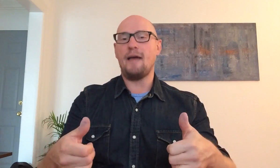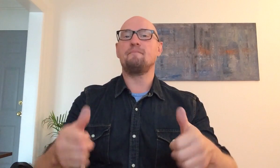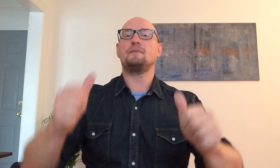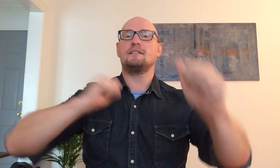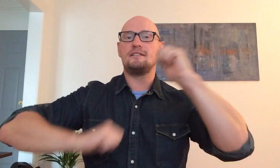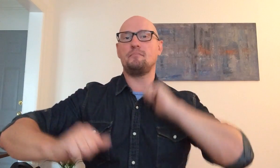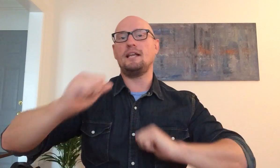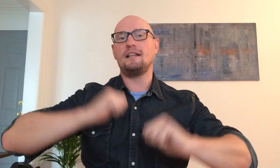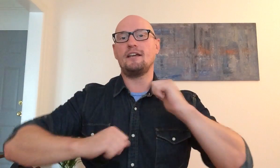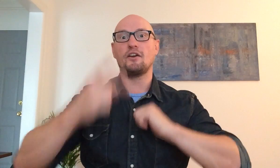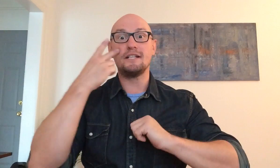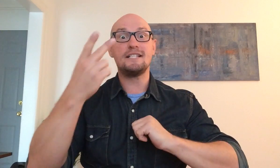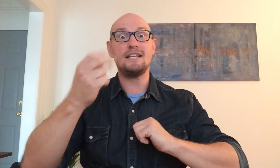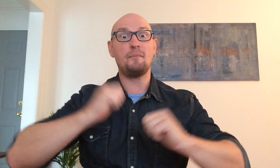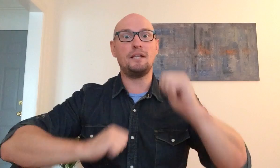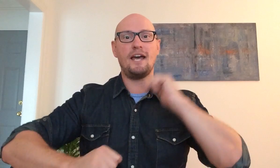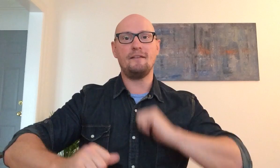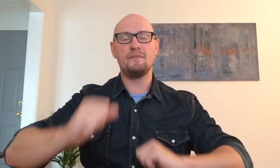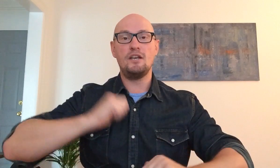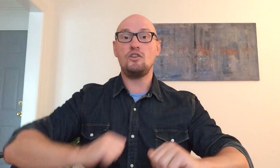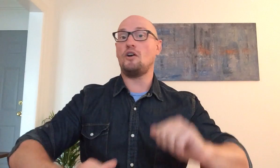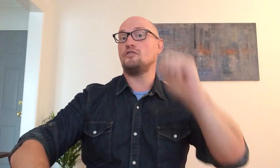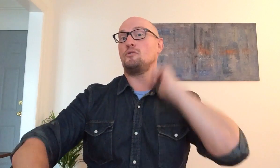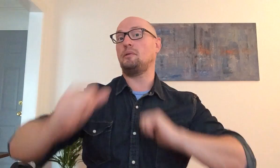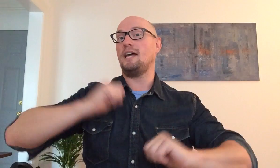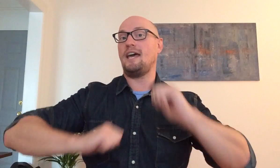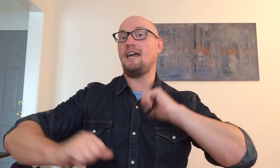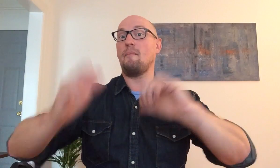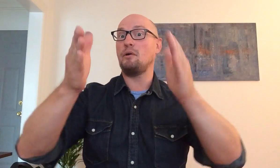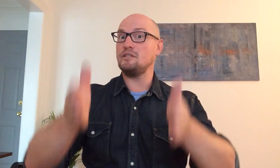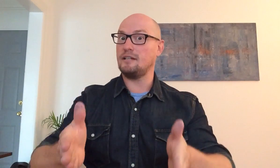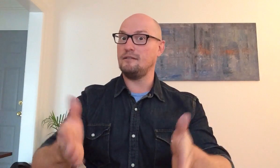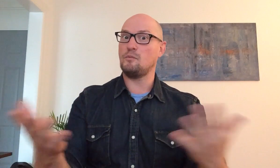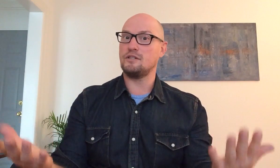but this is a play like you're going to see a play you also do play person which